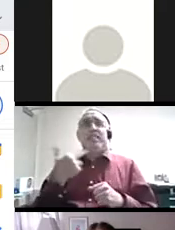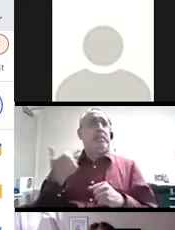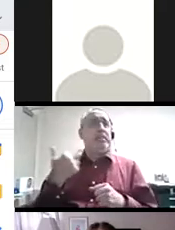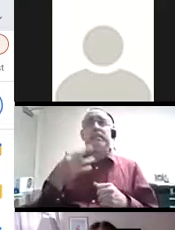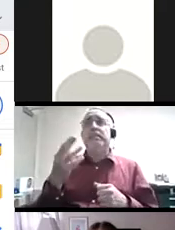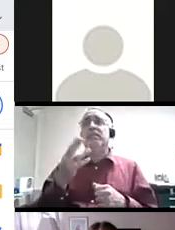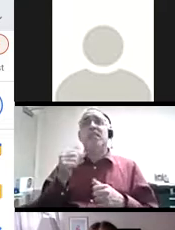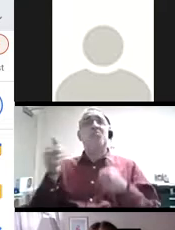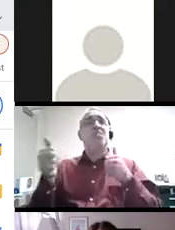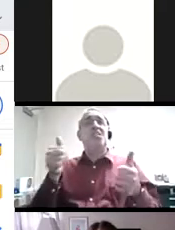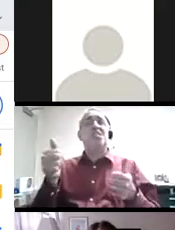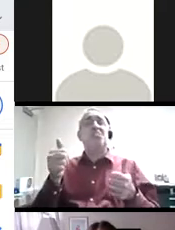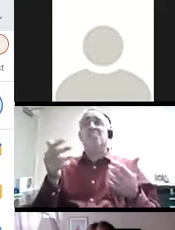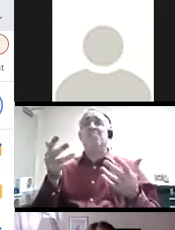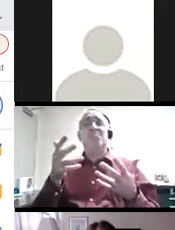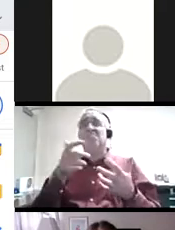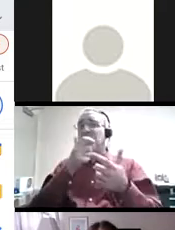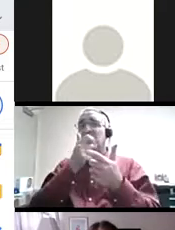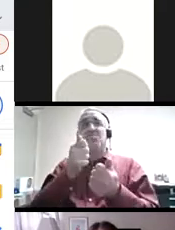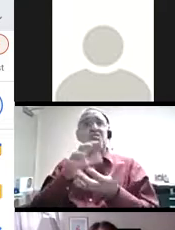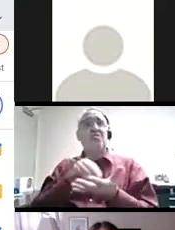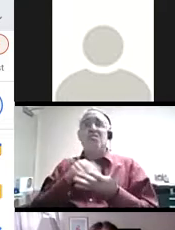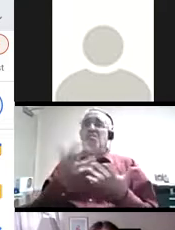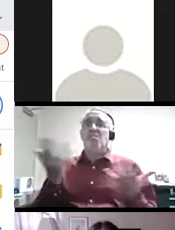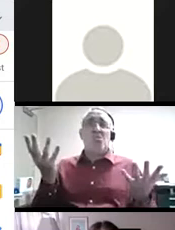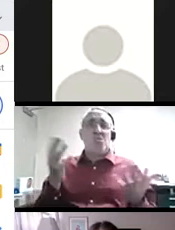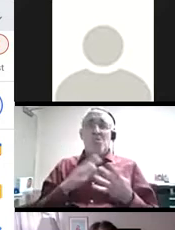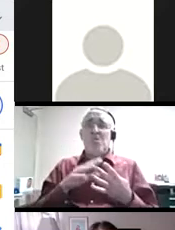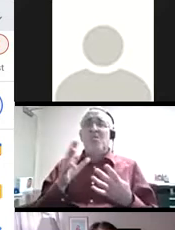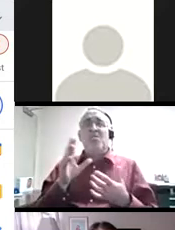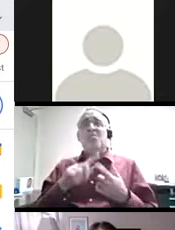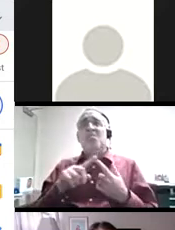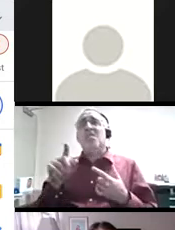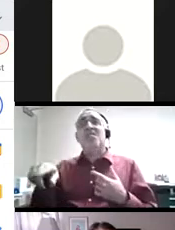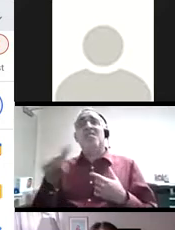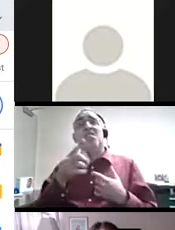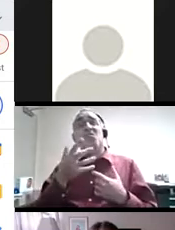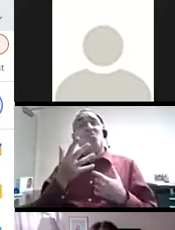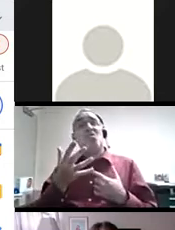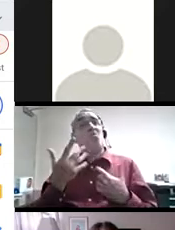learning itself. And, when students are afraid to take risks, it's typically because they're